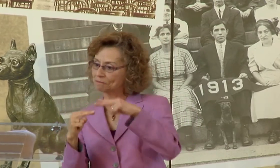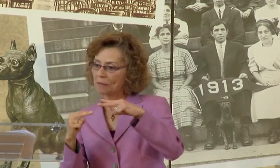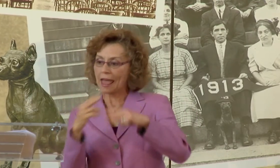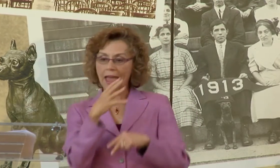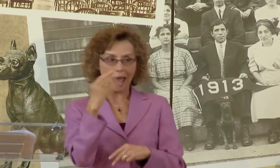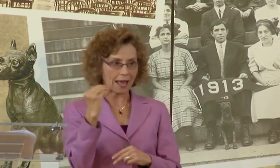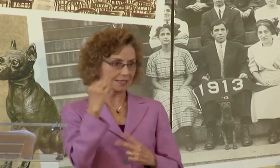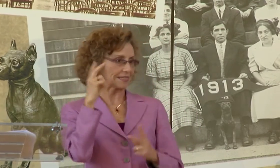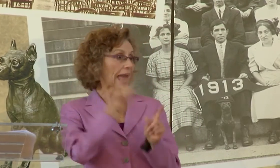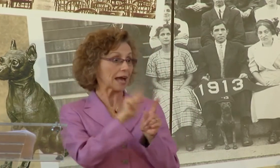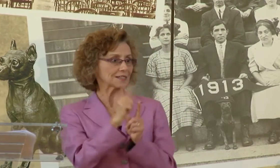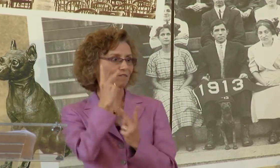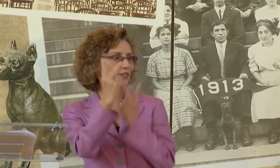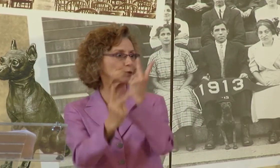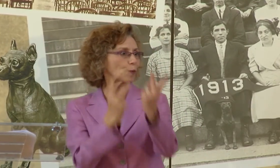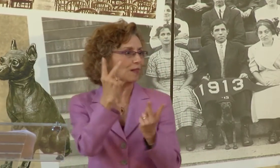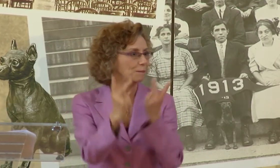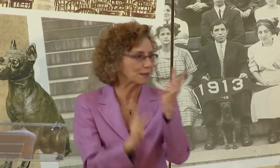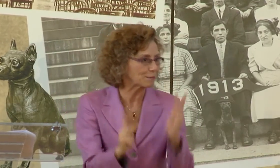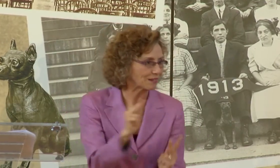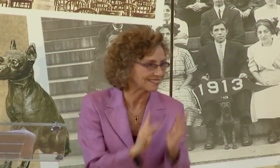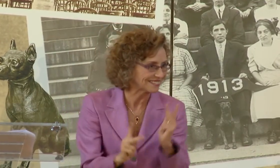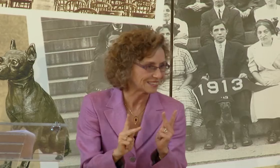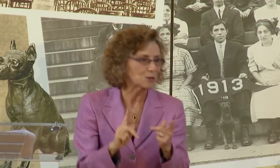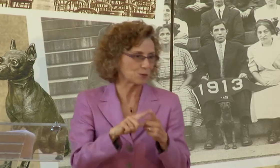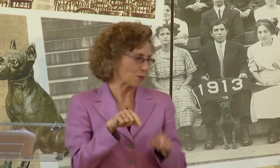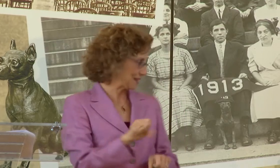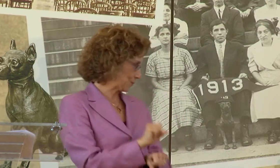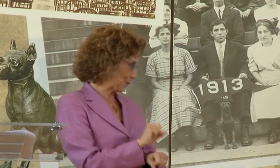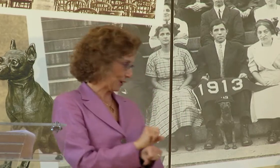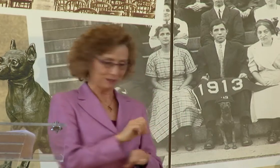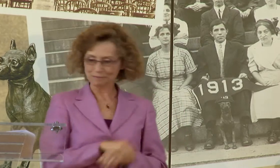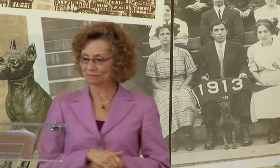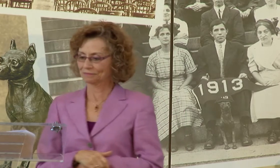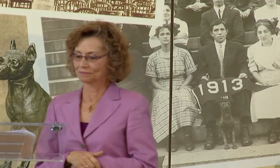UNIQUE PERSPECTIVES AND ALSO BEING THAT THEY ARE SO MUCH